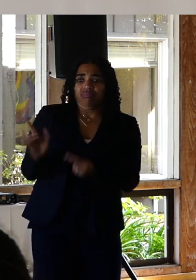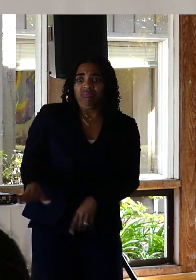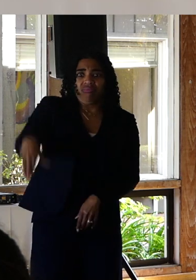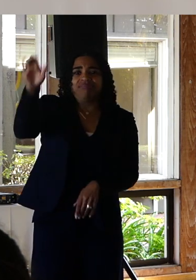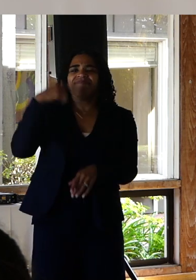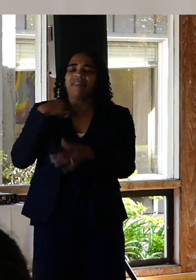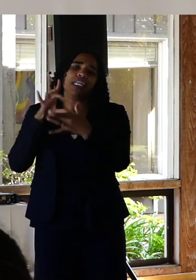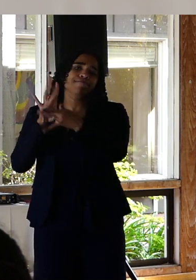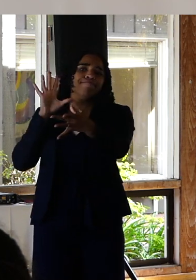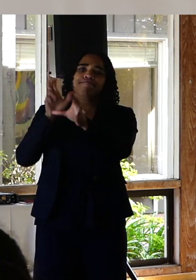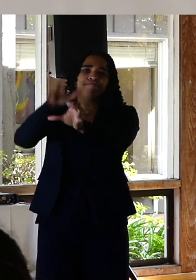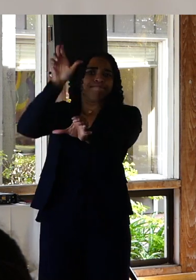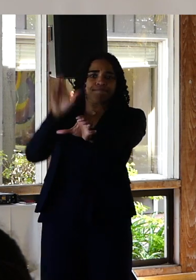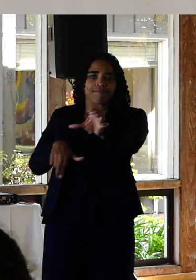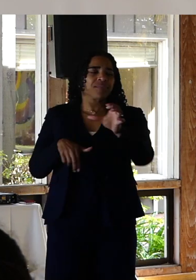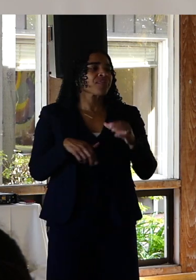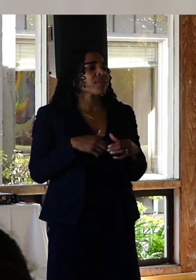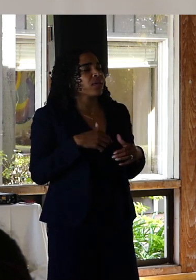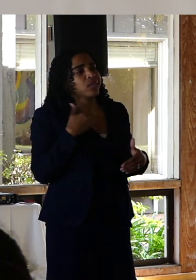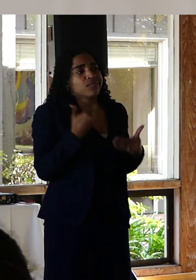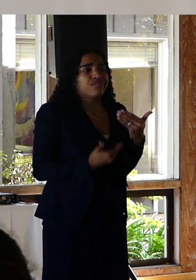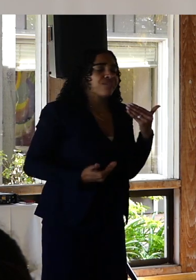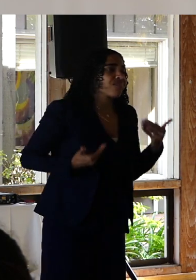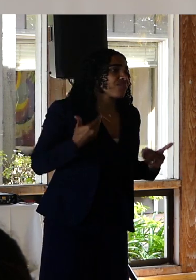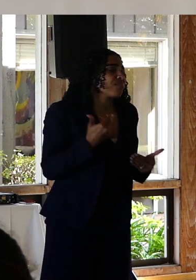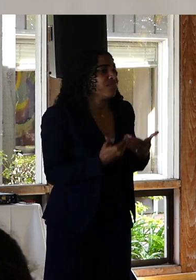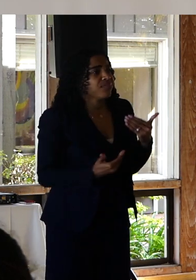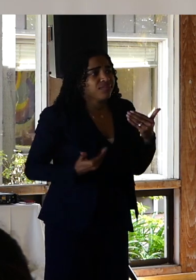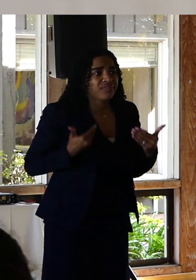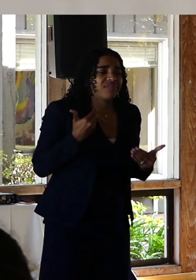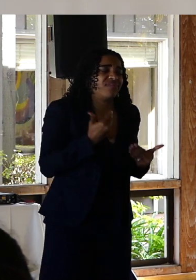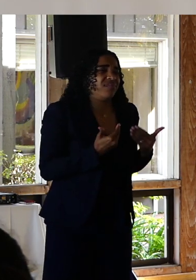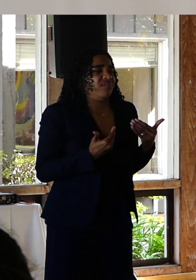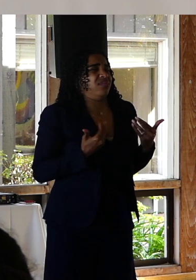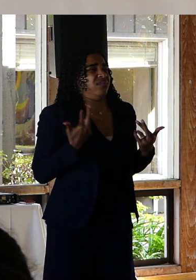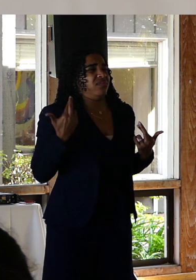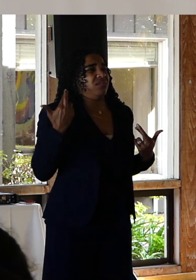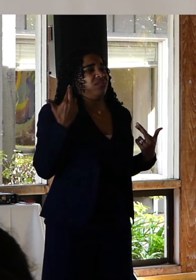for years and understanding, really for the first time the gravity of the